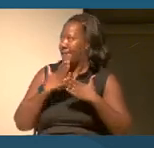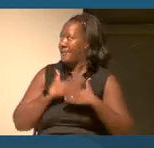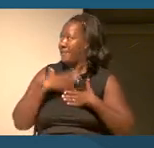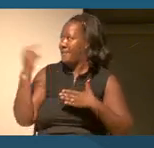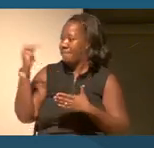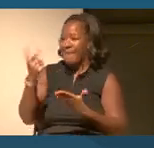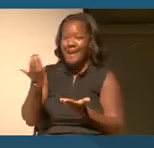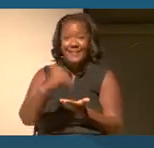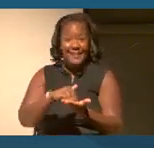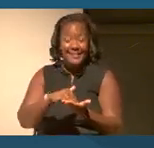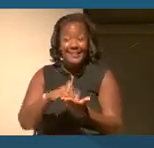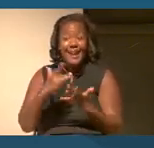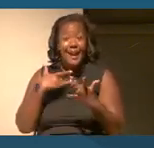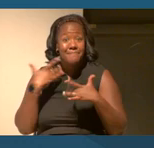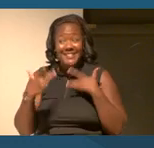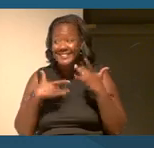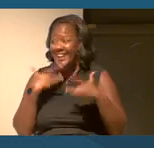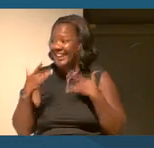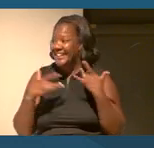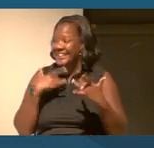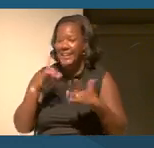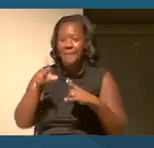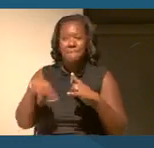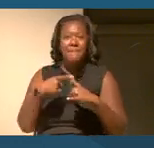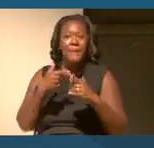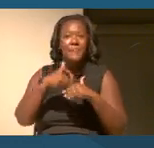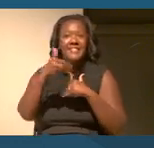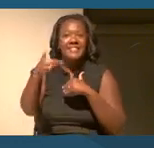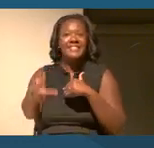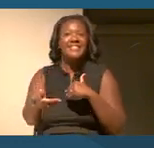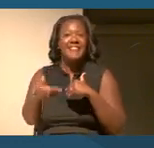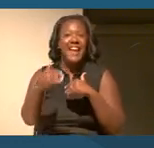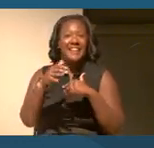I'm really excited about this next session, this discussion.